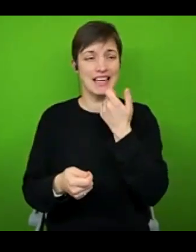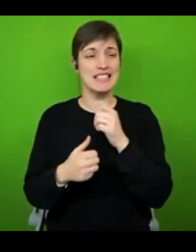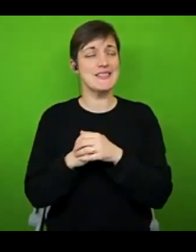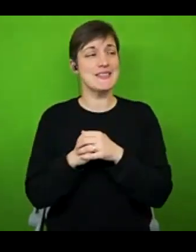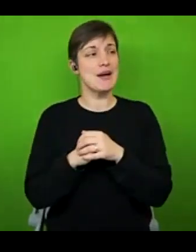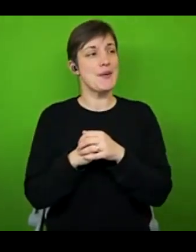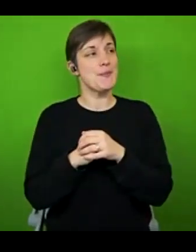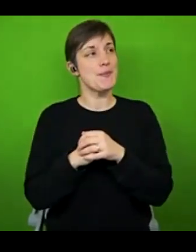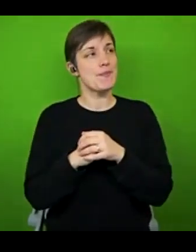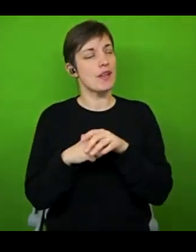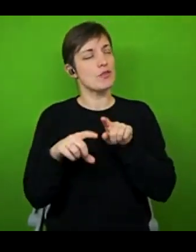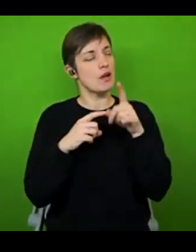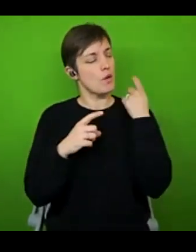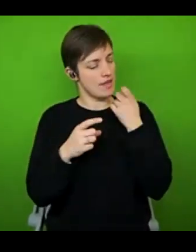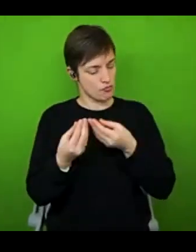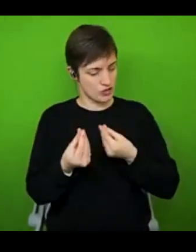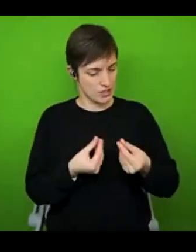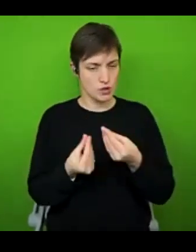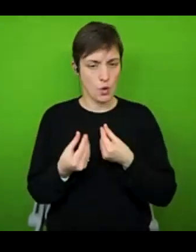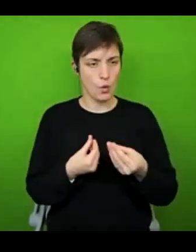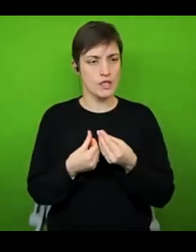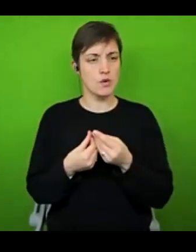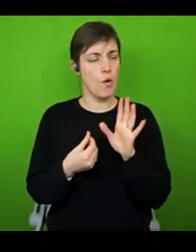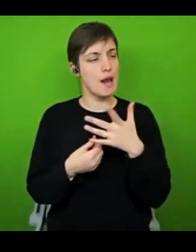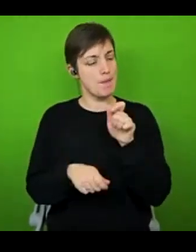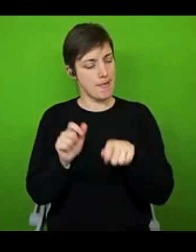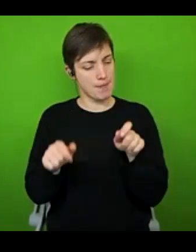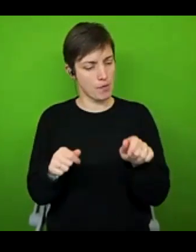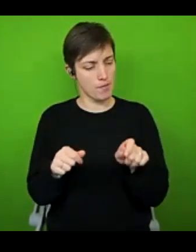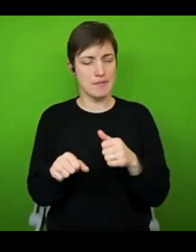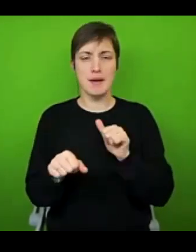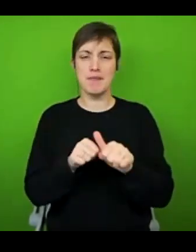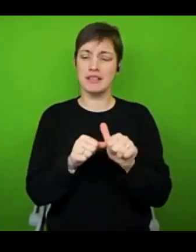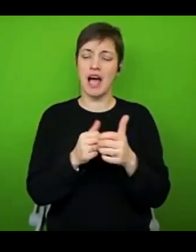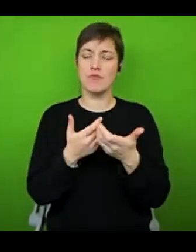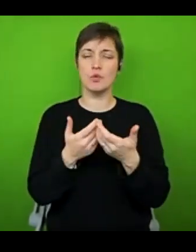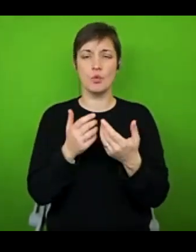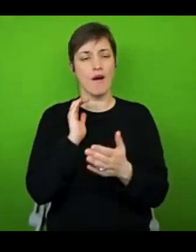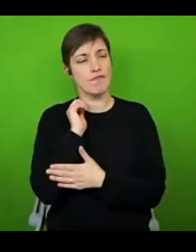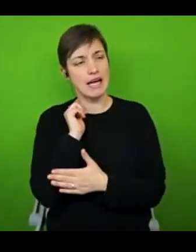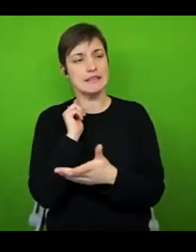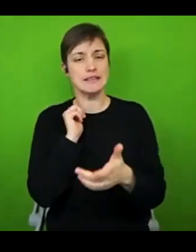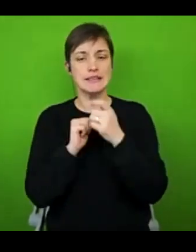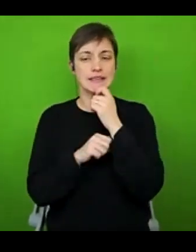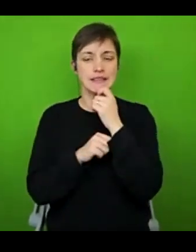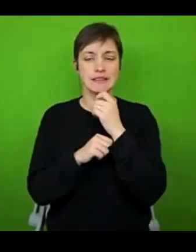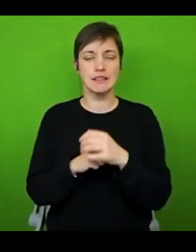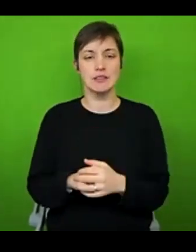know of any resources that already people who might be better placed to advise with that one than me. I think The